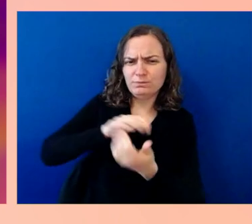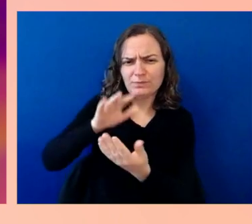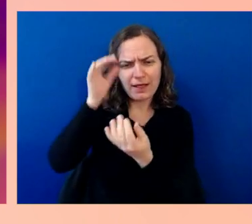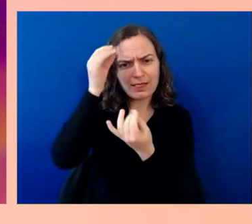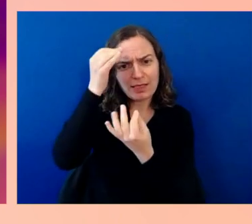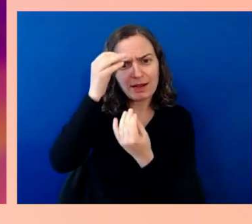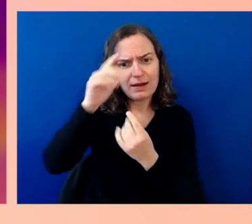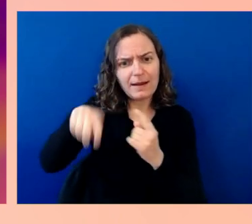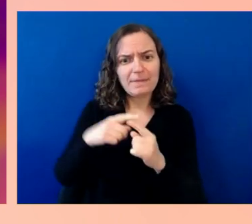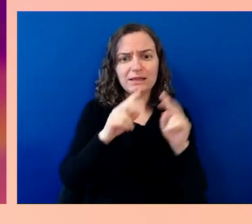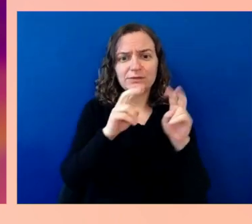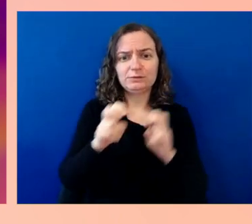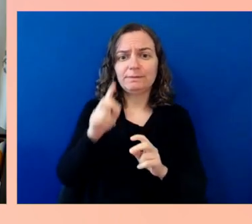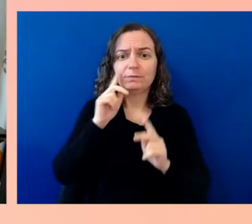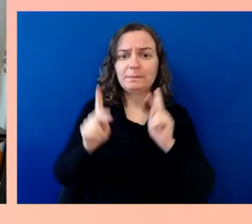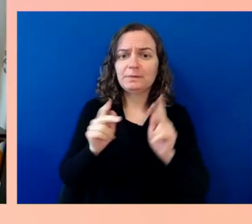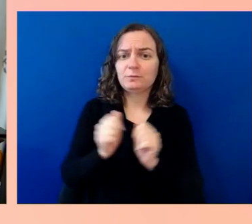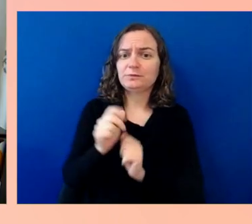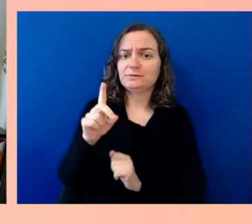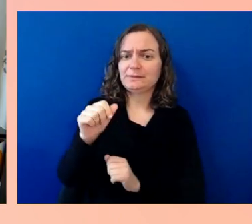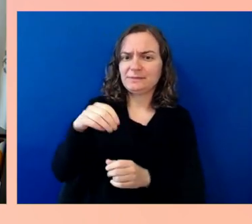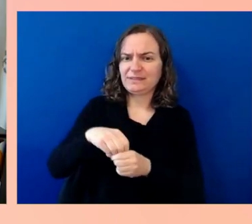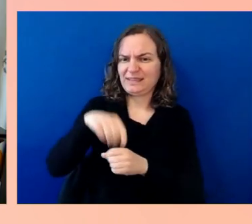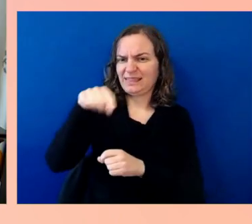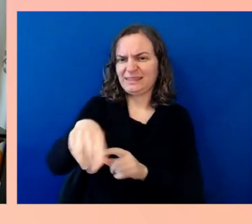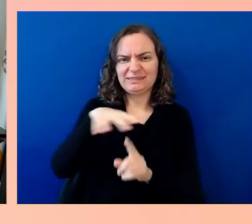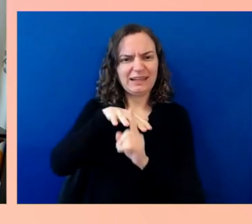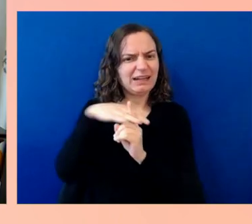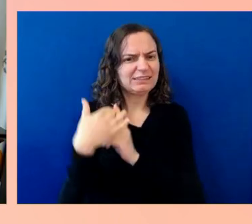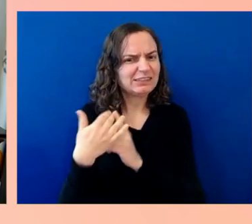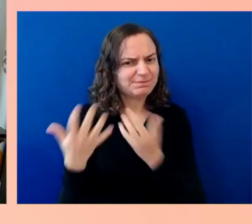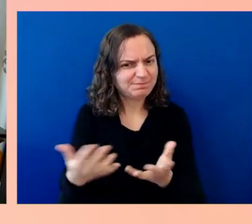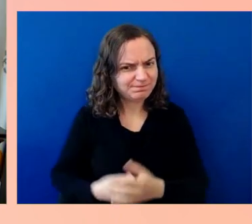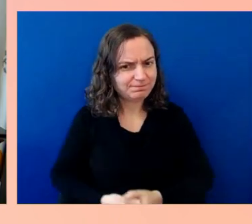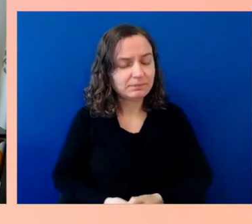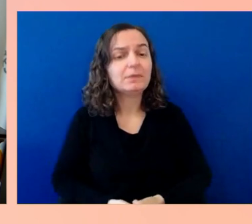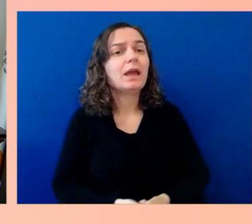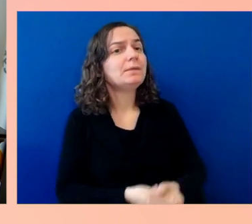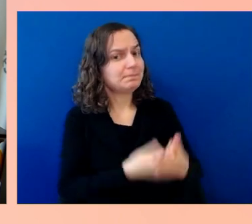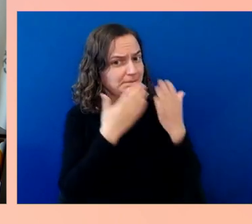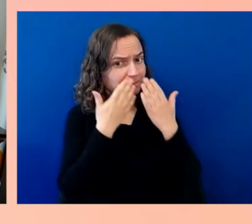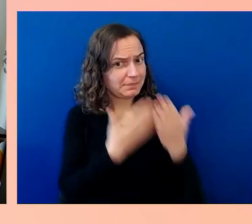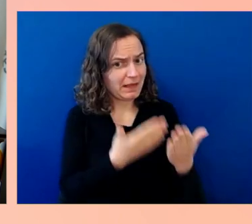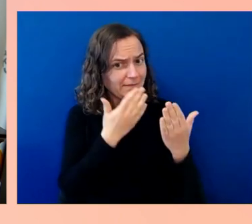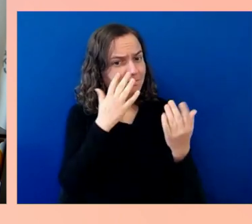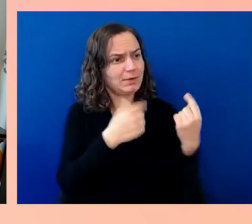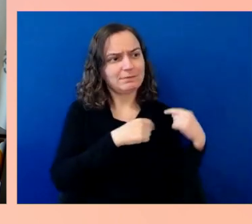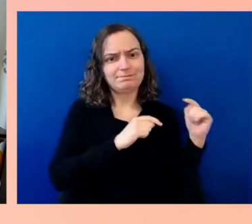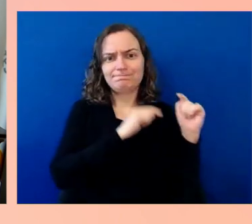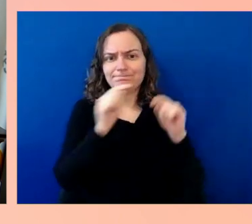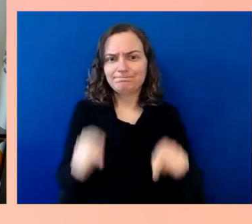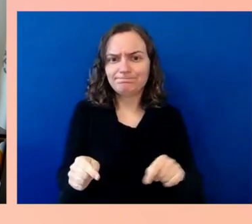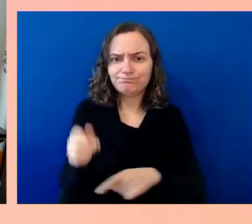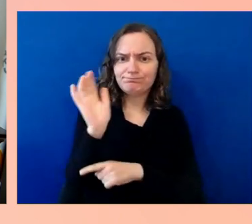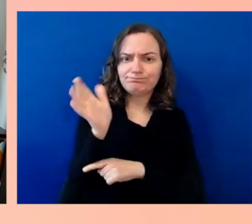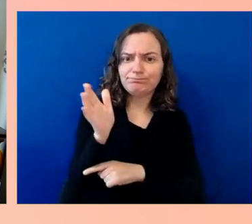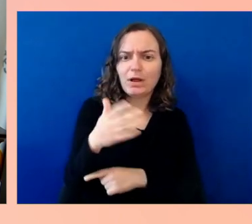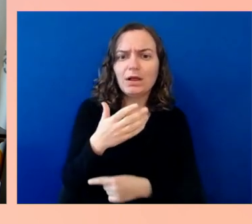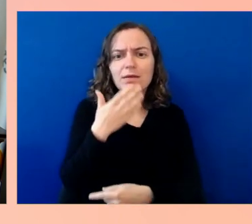I'm really glad to be with you. This is one of the real tests, I think, of whether we as a country are doing